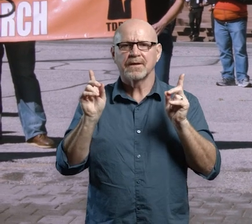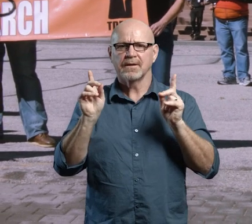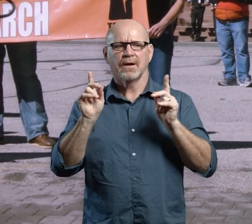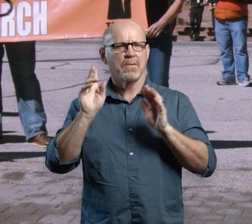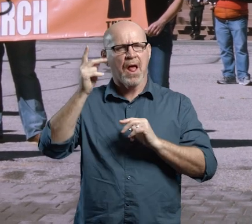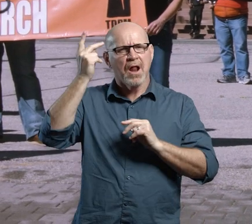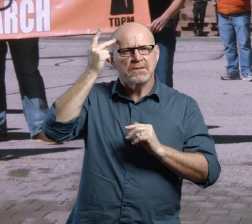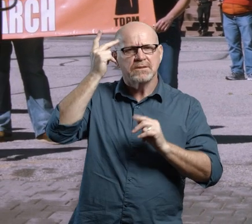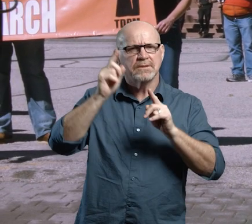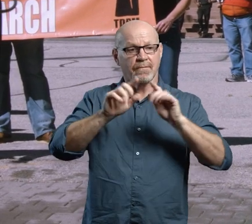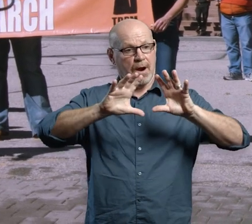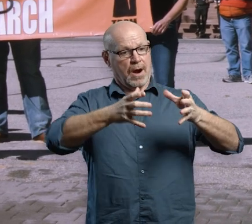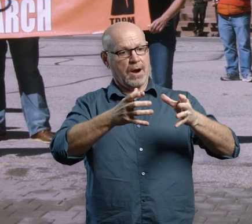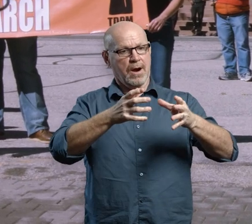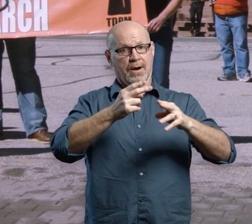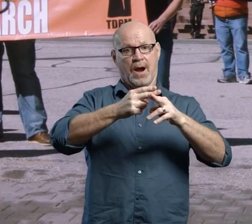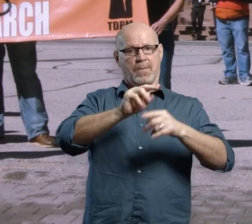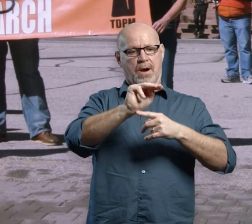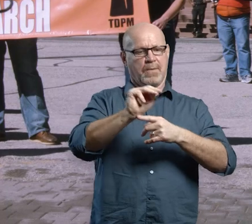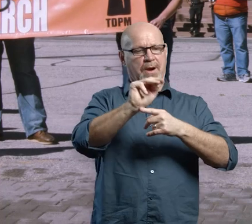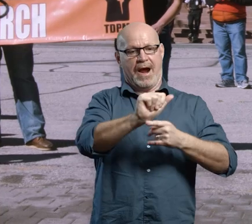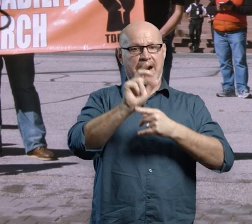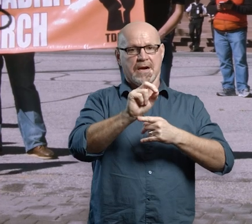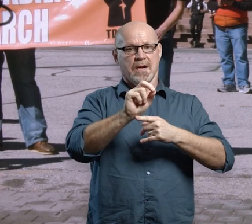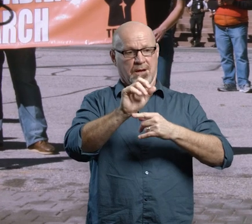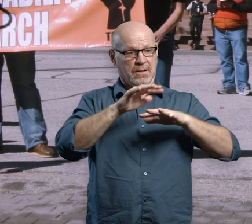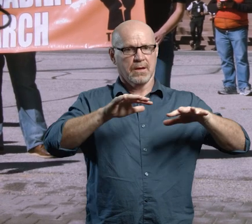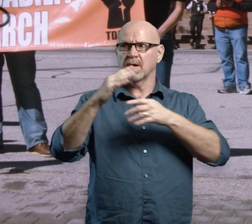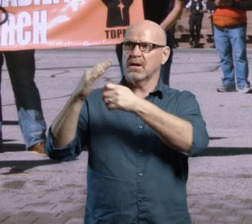resisting the oppression that comes along with our unique identities, minds,